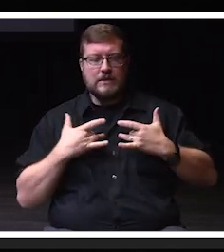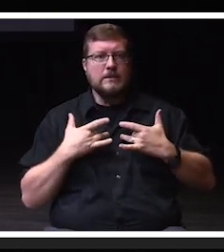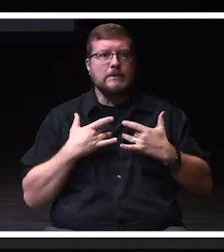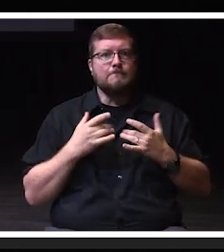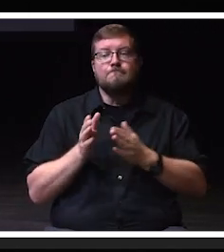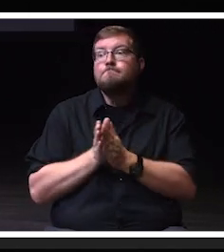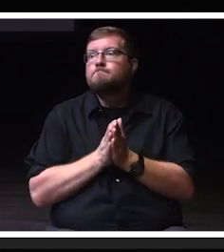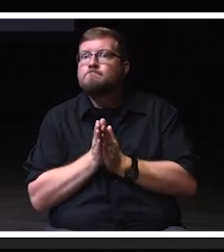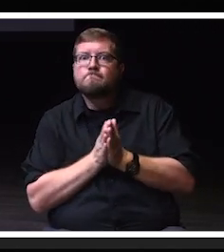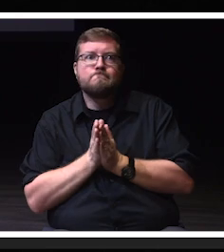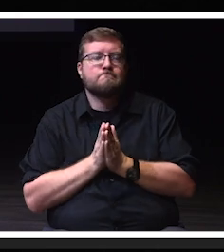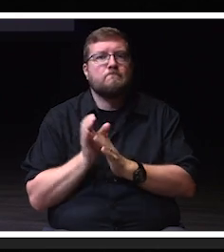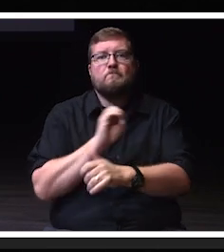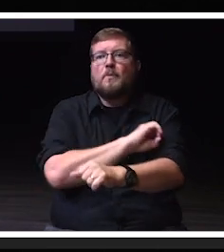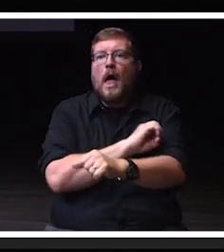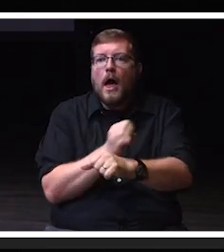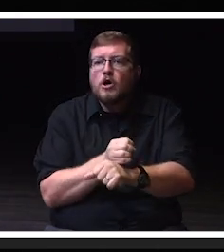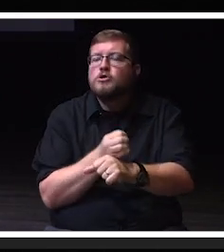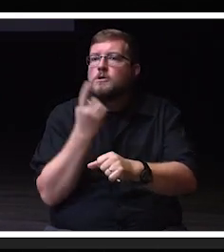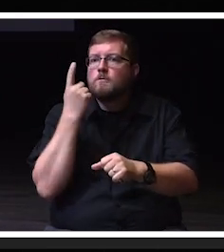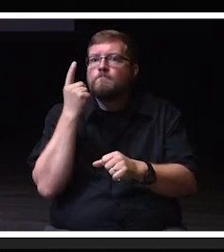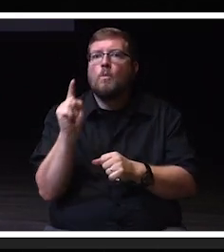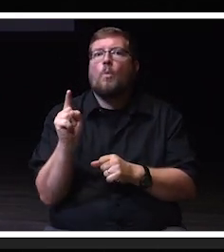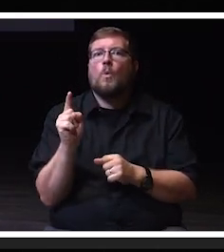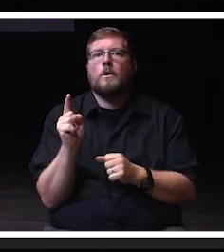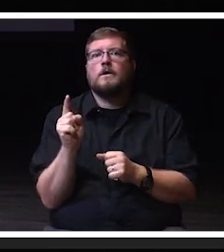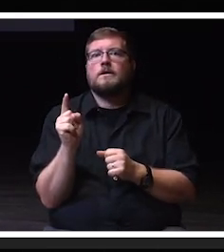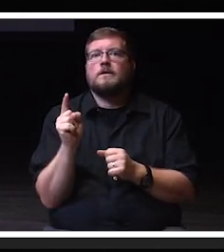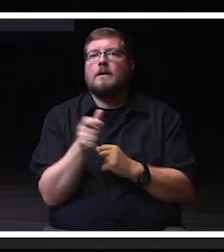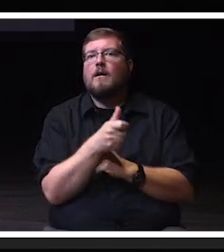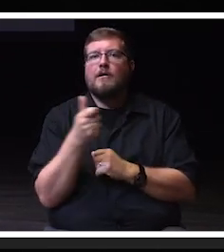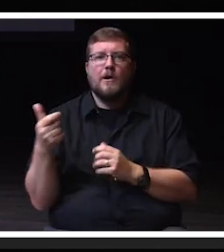and energy for another academic year,